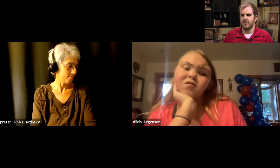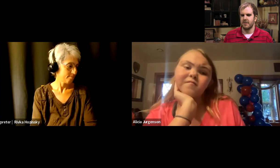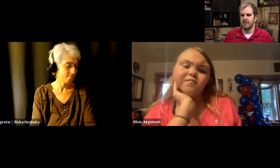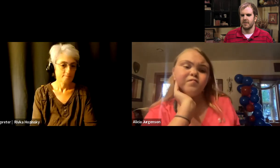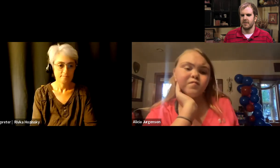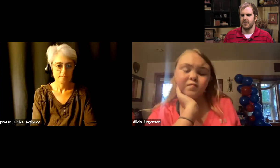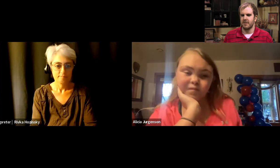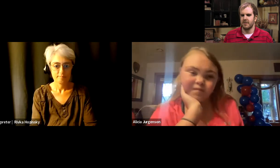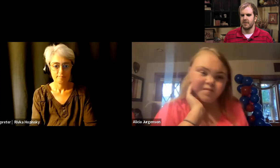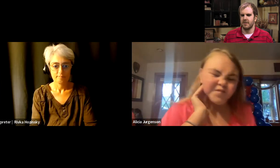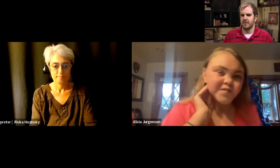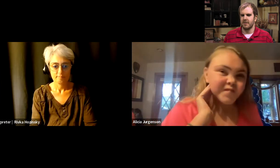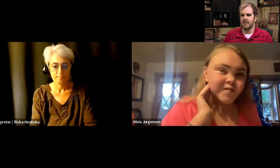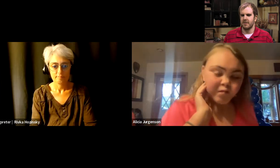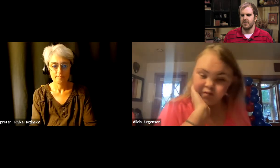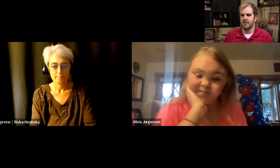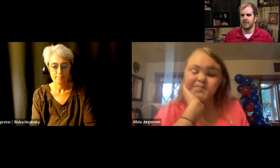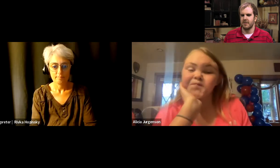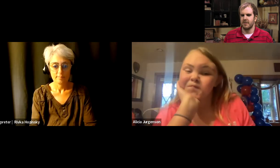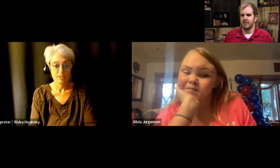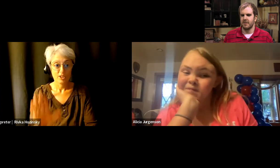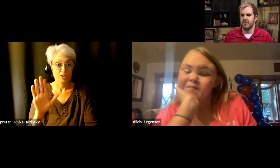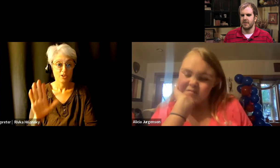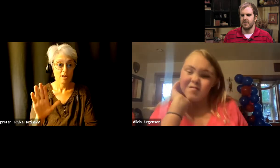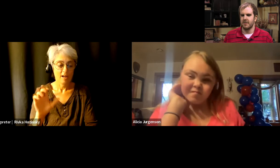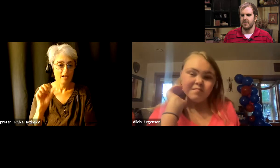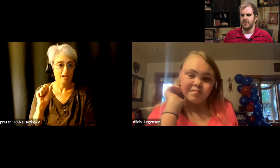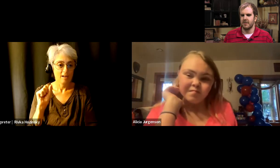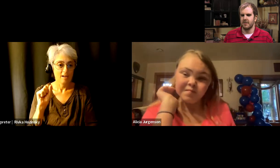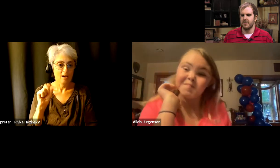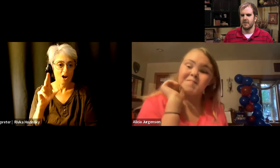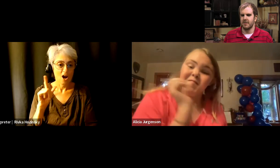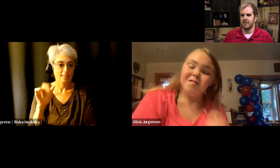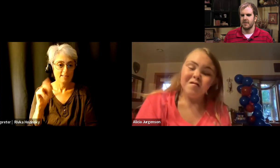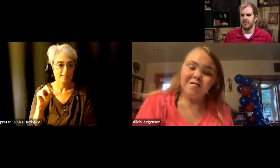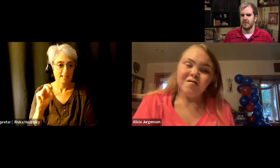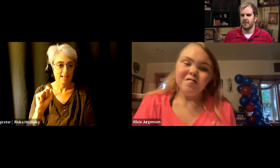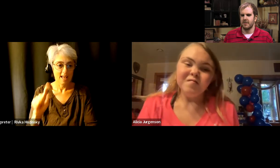Jen: Great Austin asked what is your what's one of your favorite songs?